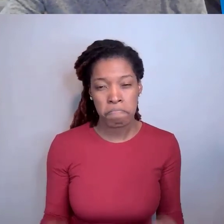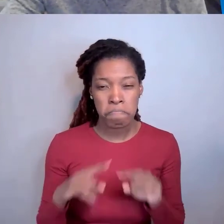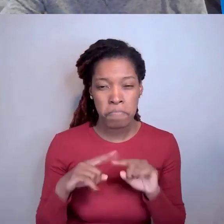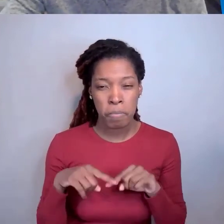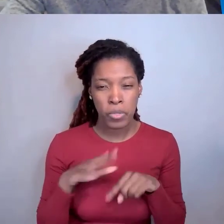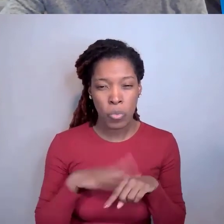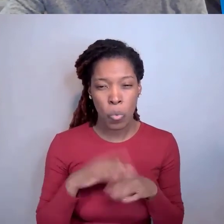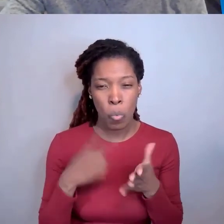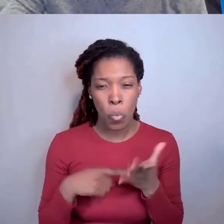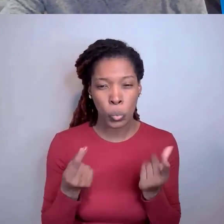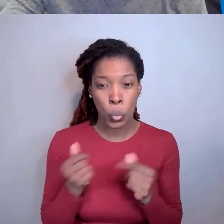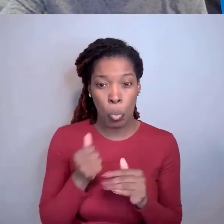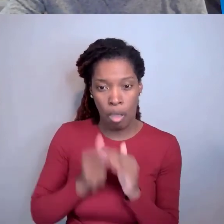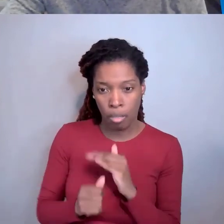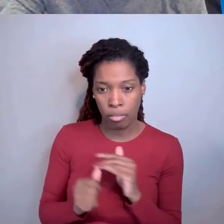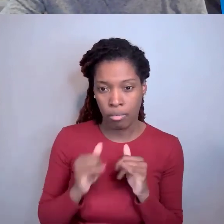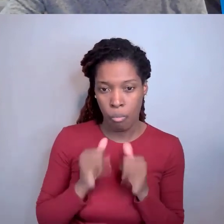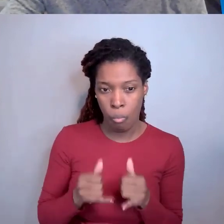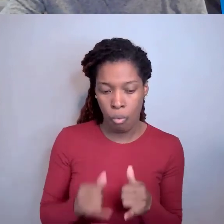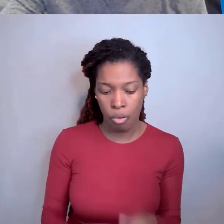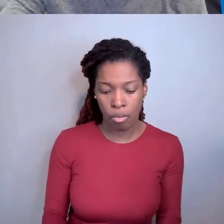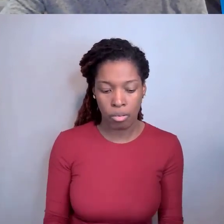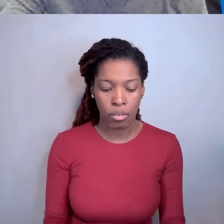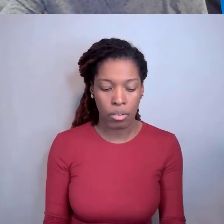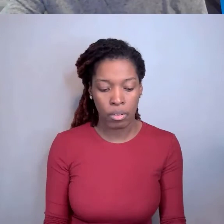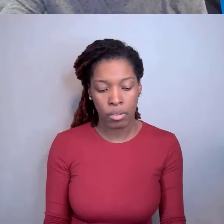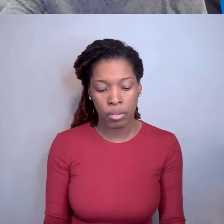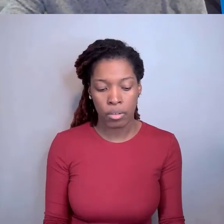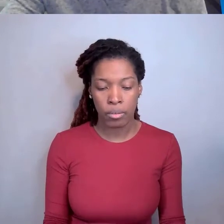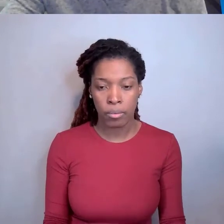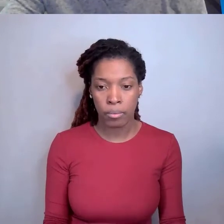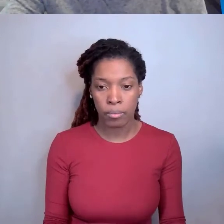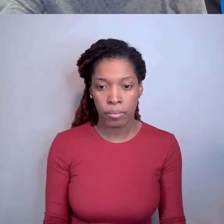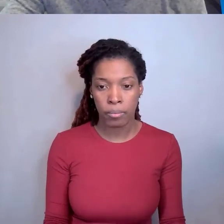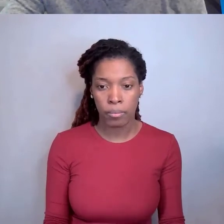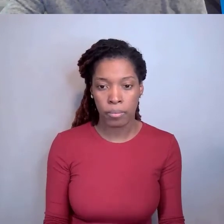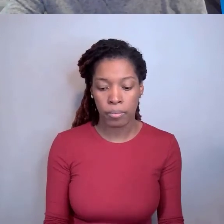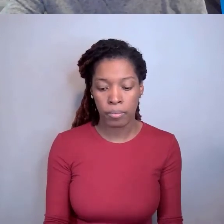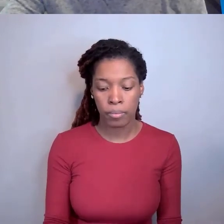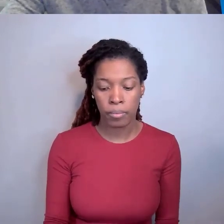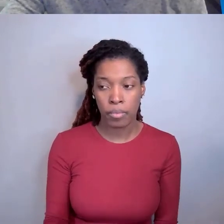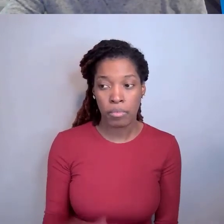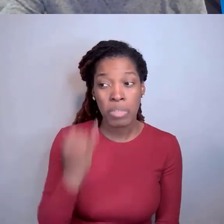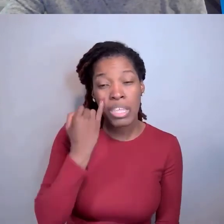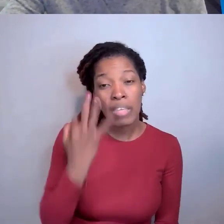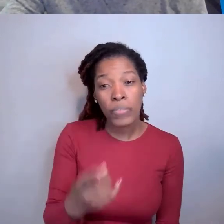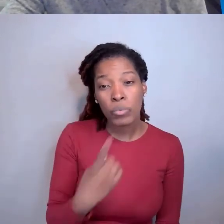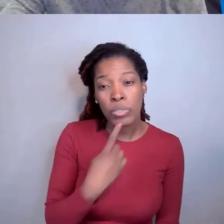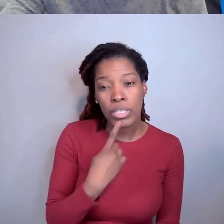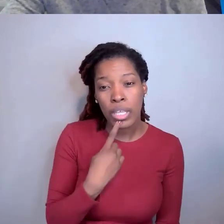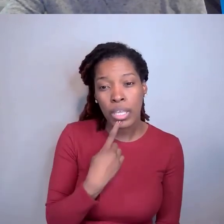If when you say work is being done at a federal institution ... Kristin Ta: federal institution ...